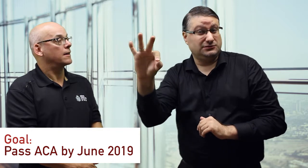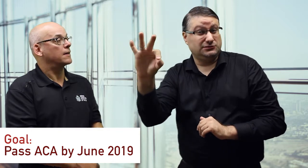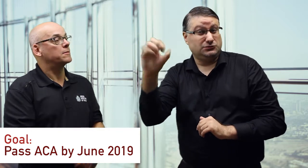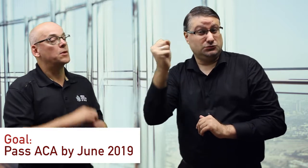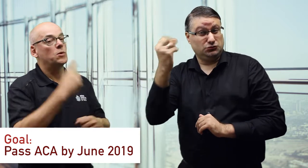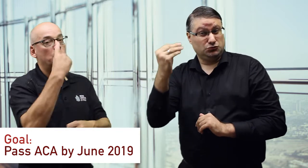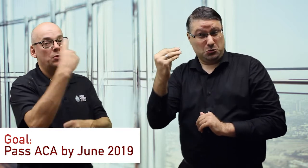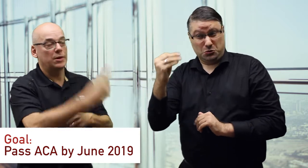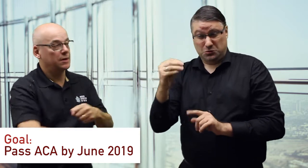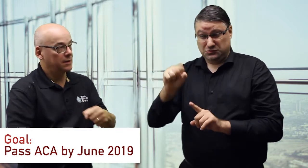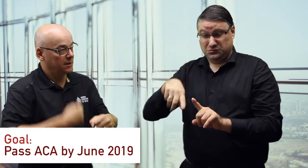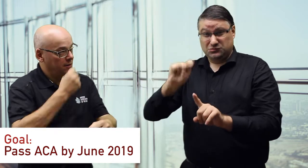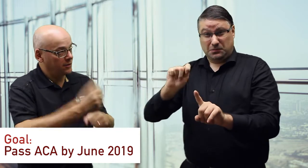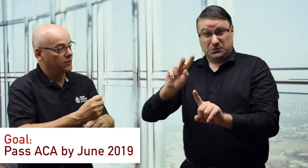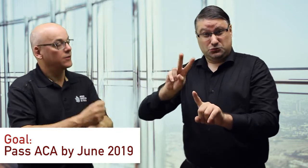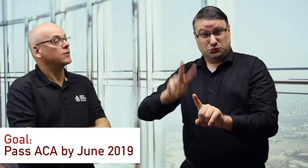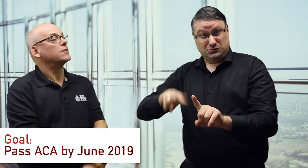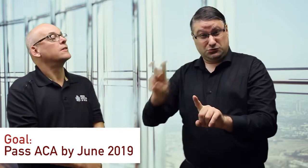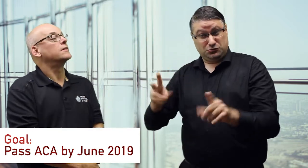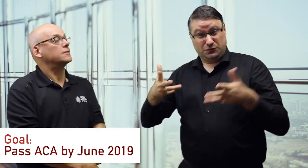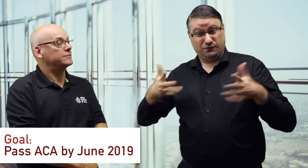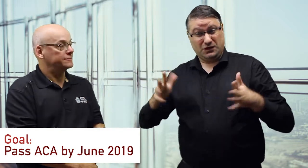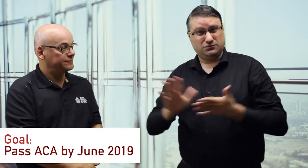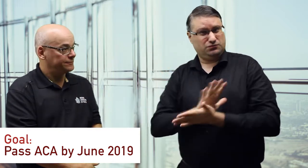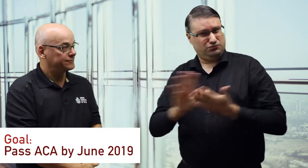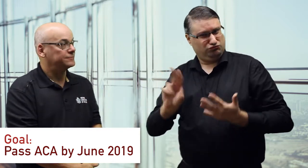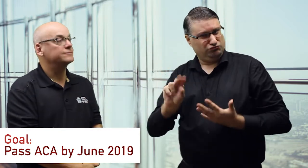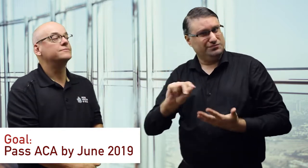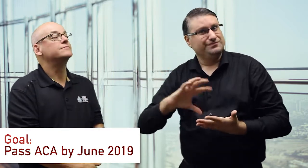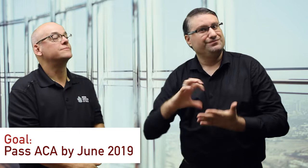Donald: Ah, a year before it can become a law. Frank: So, there is still more to do after the Rally.